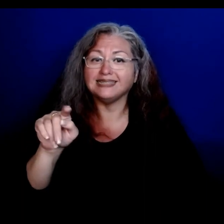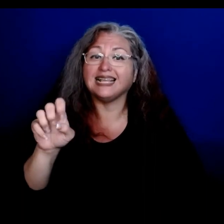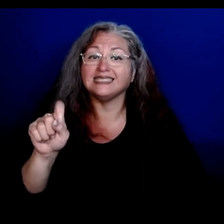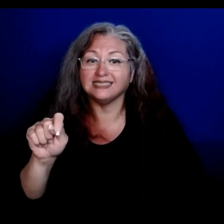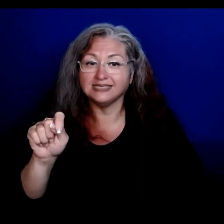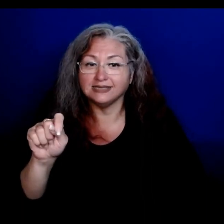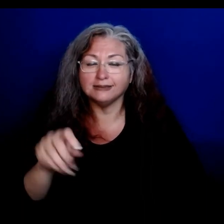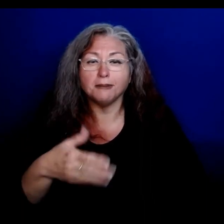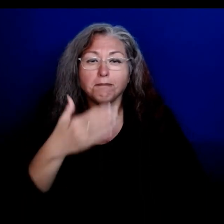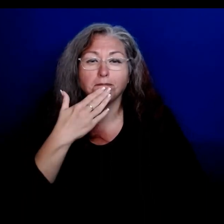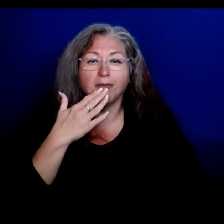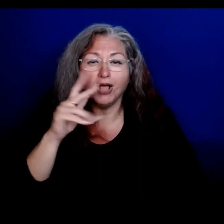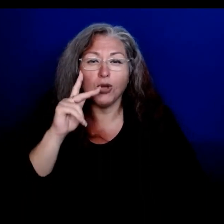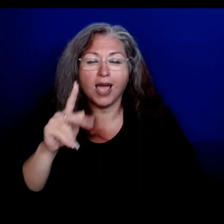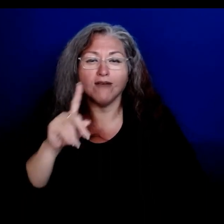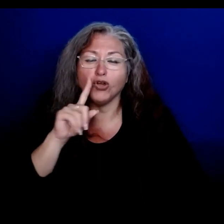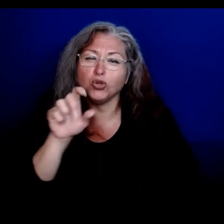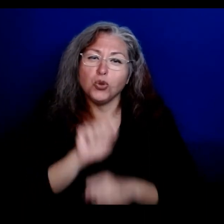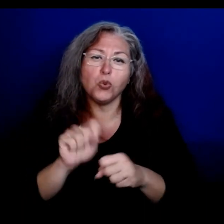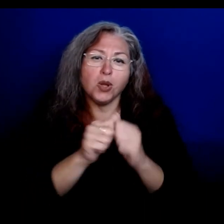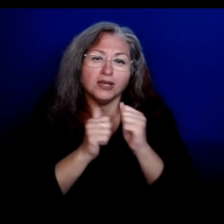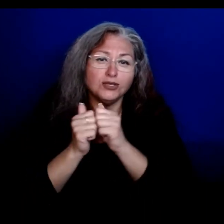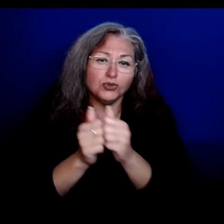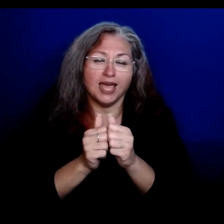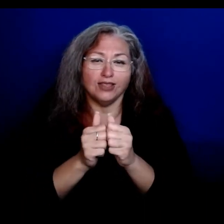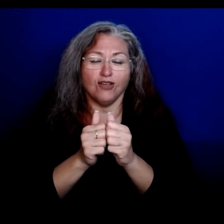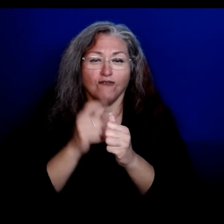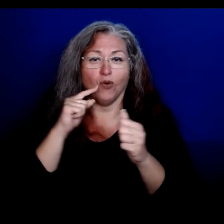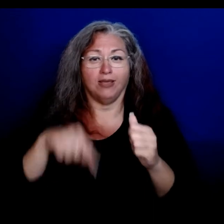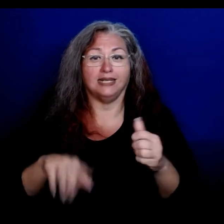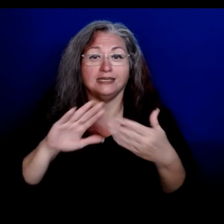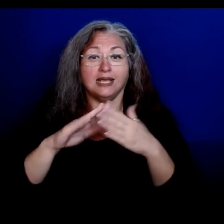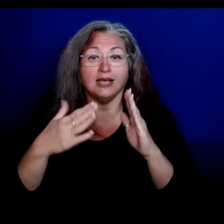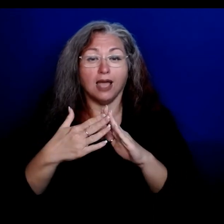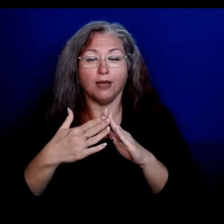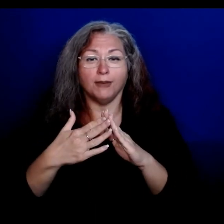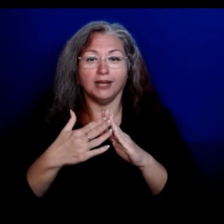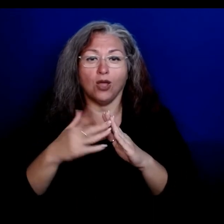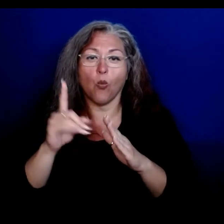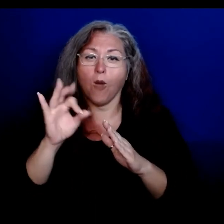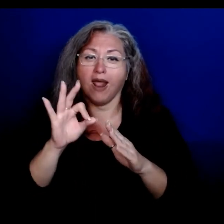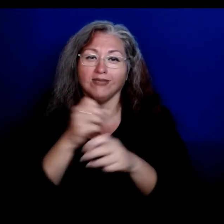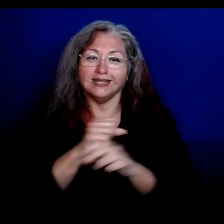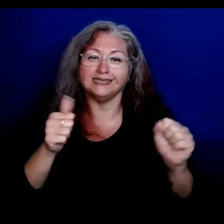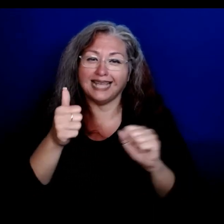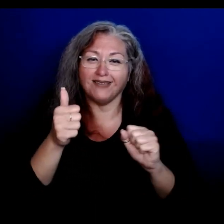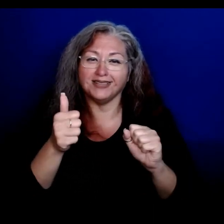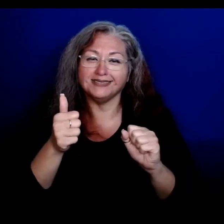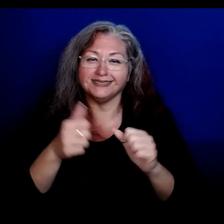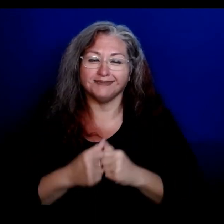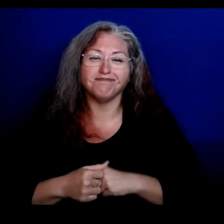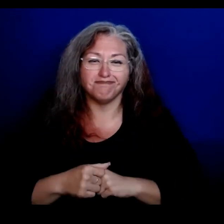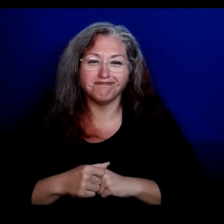Mahalo Kauai for working together to make our community one of the safest places to be.